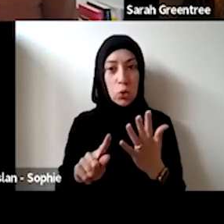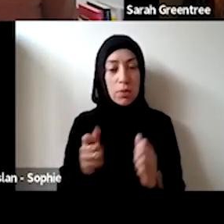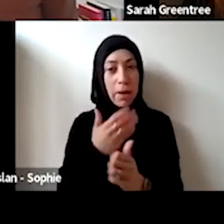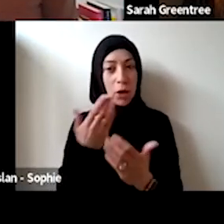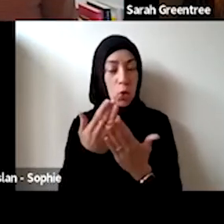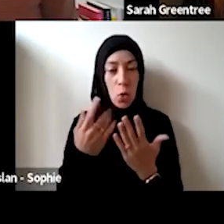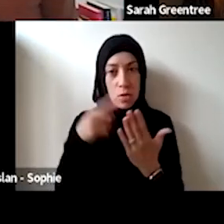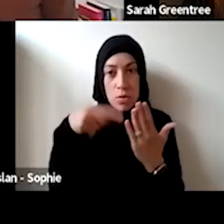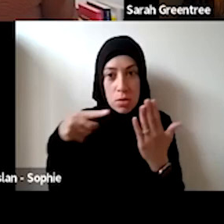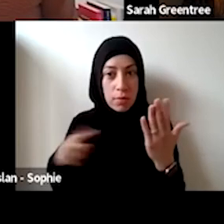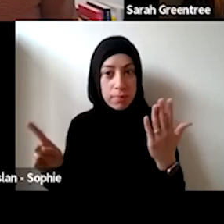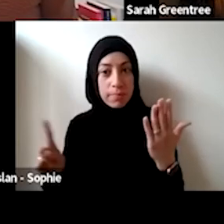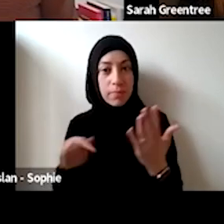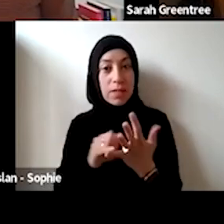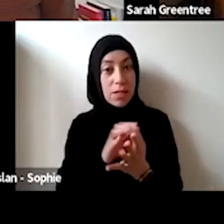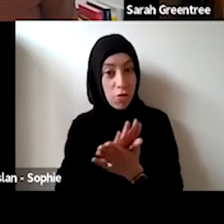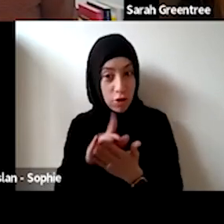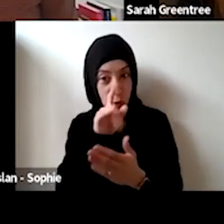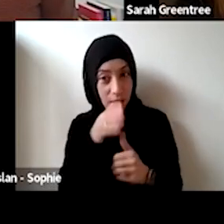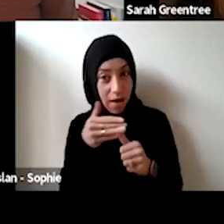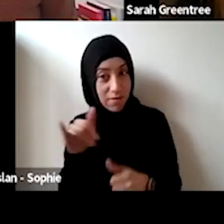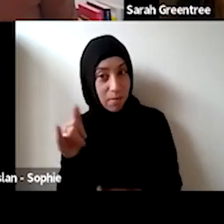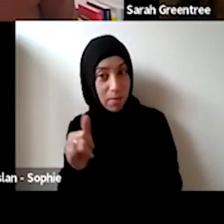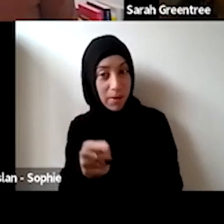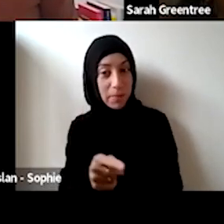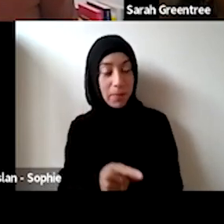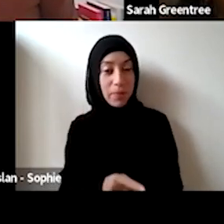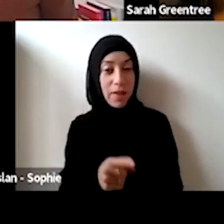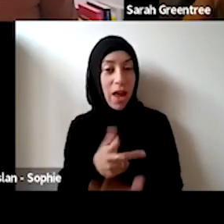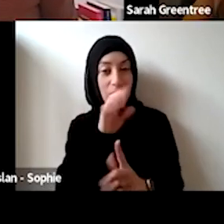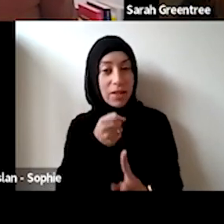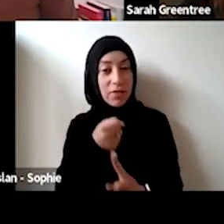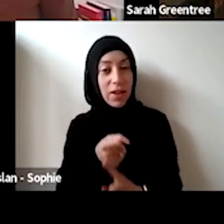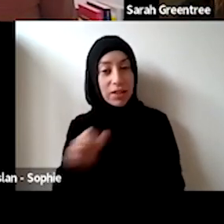Great question, Sarah? Site